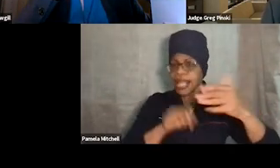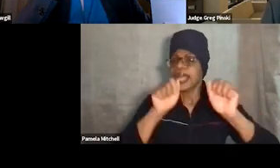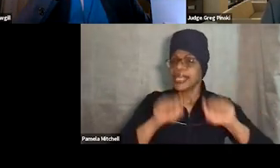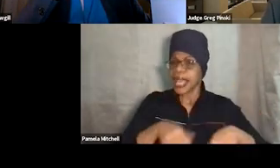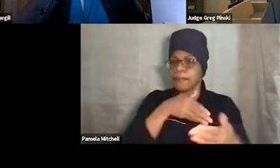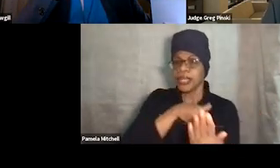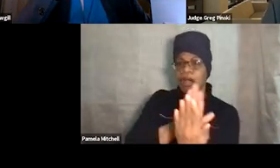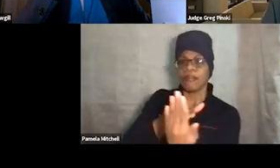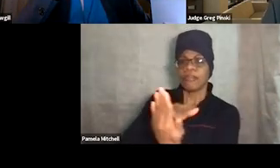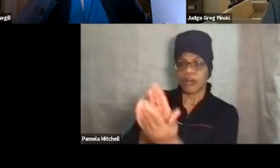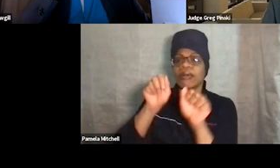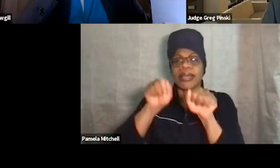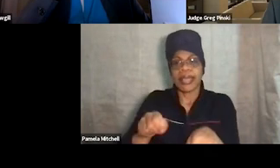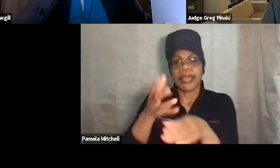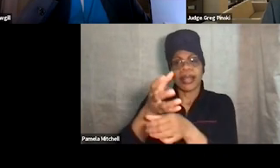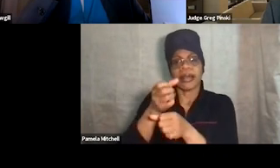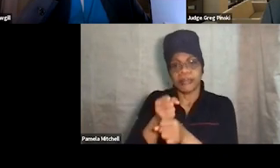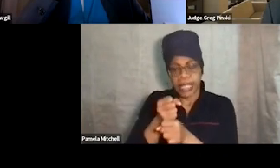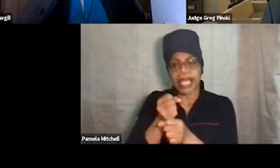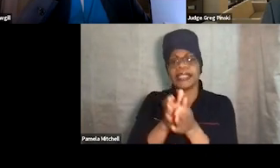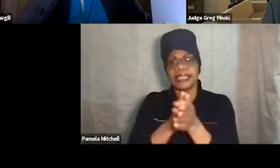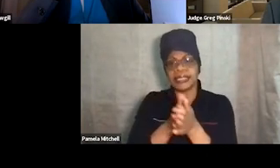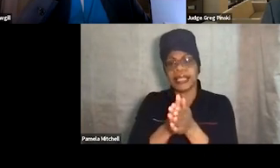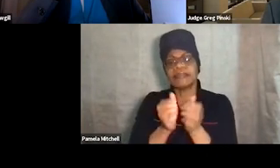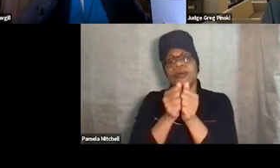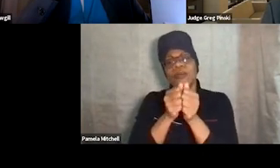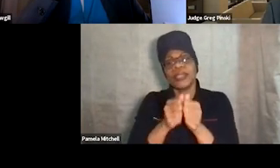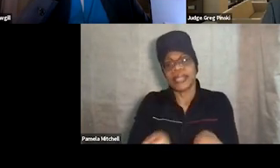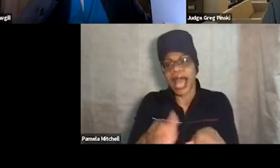that you can obtain those incentives without necessarily running afoul